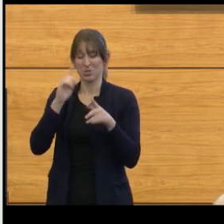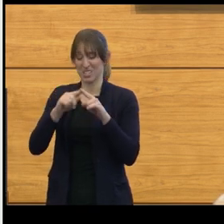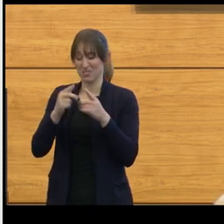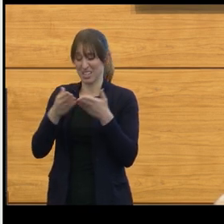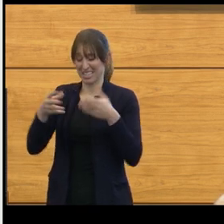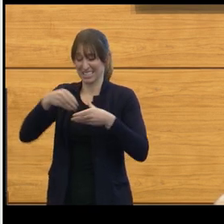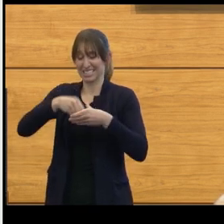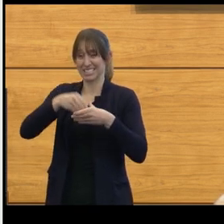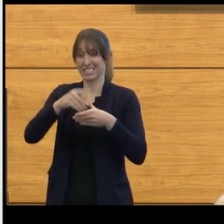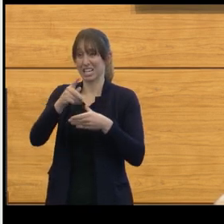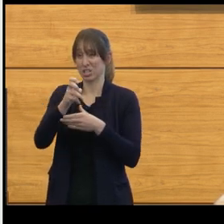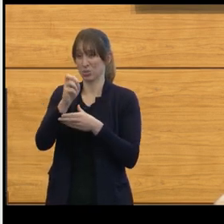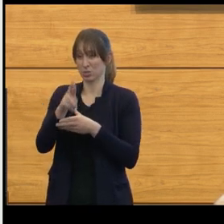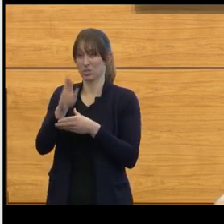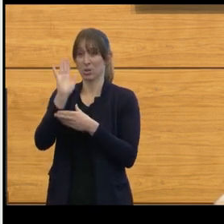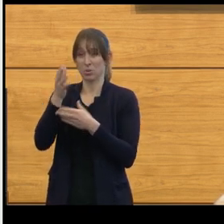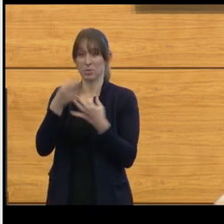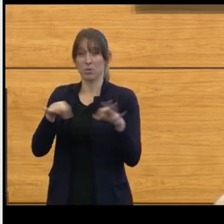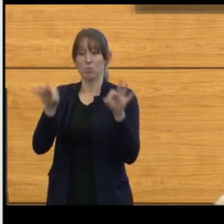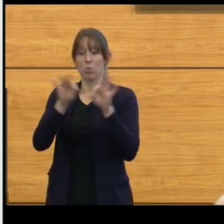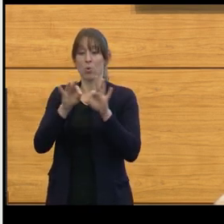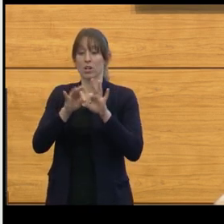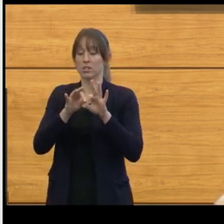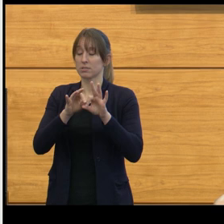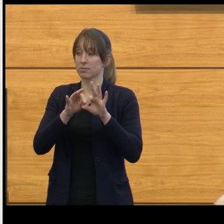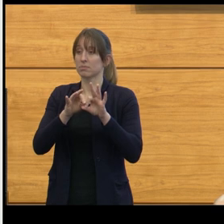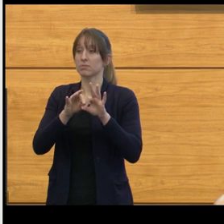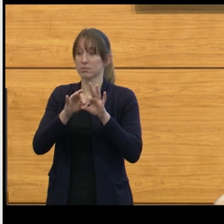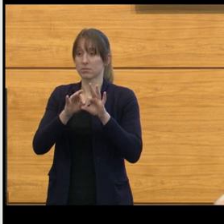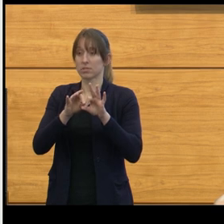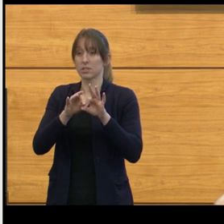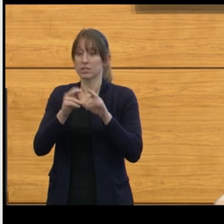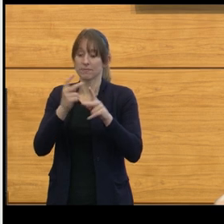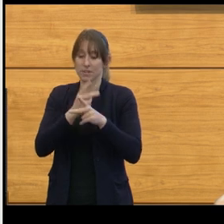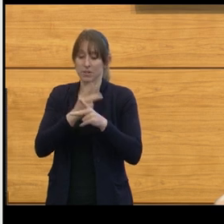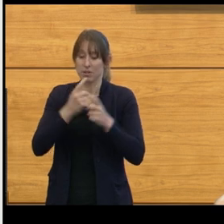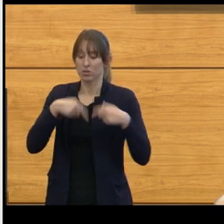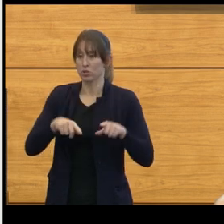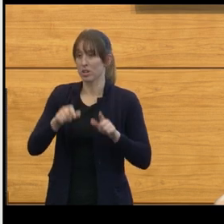that were going to be important to be able to assess in the operating room, but there was no easy way